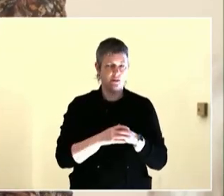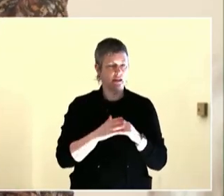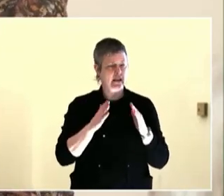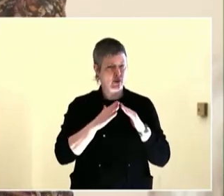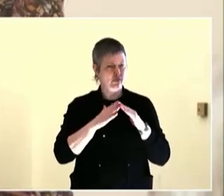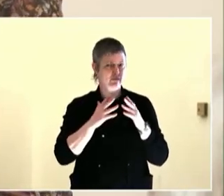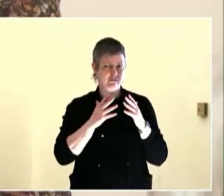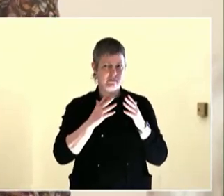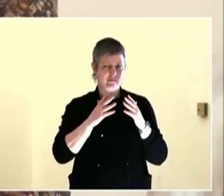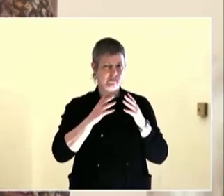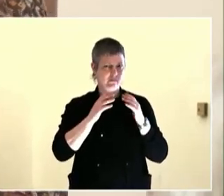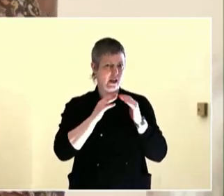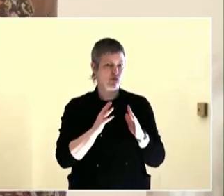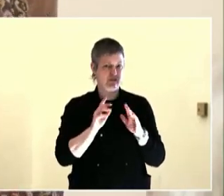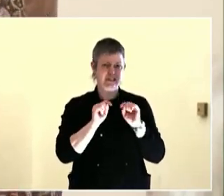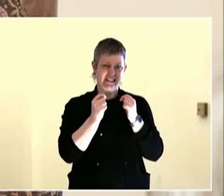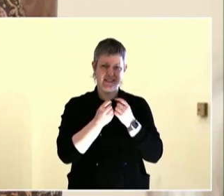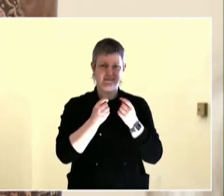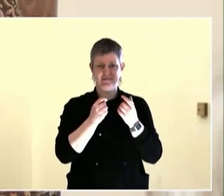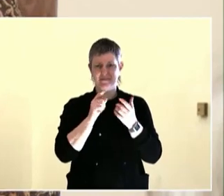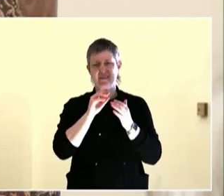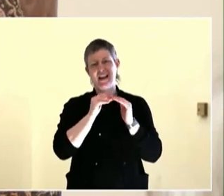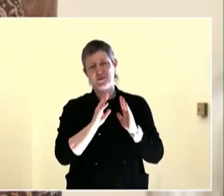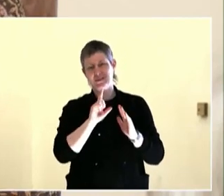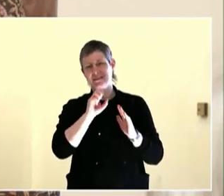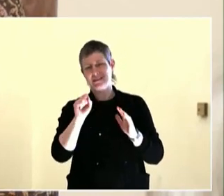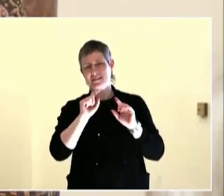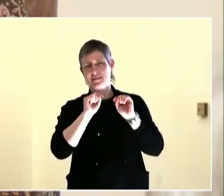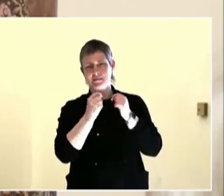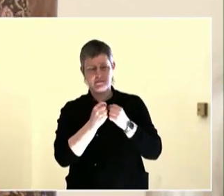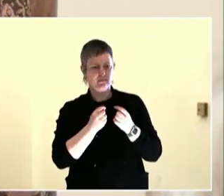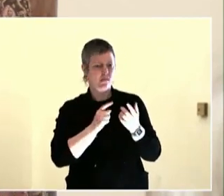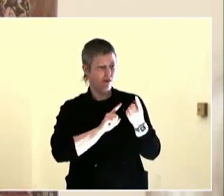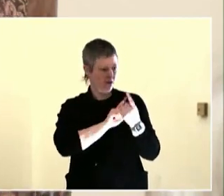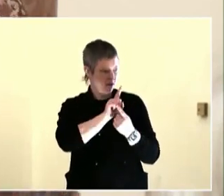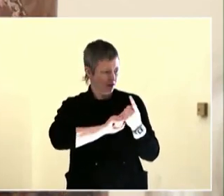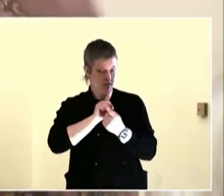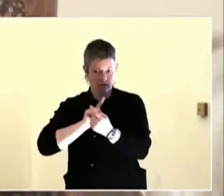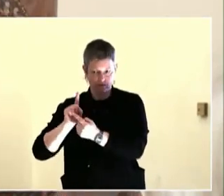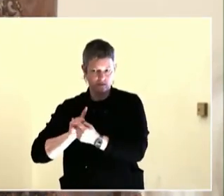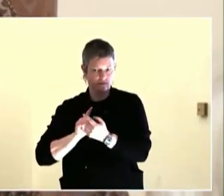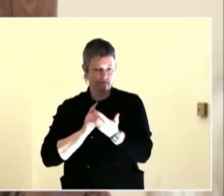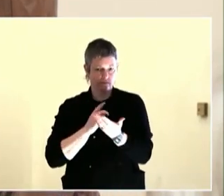We have 360 solutions that we're going to get our arms around. What are we going to do next?